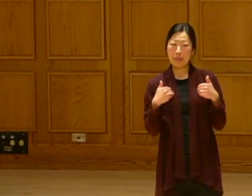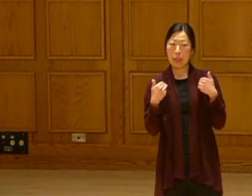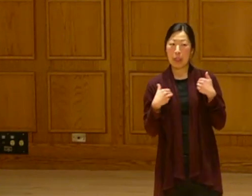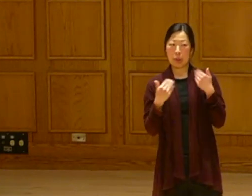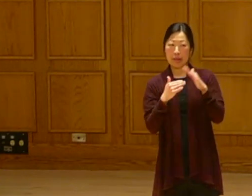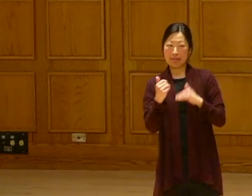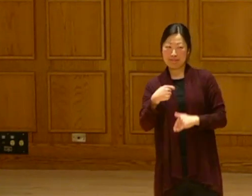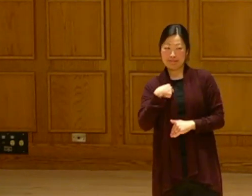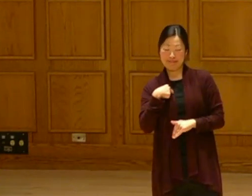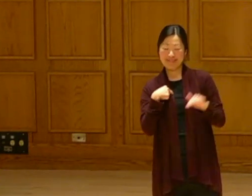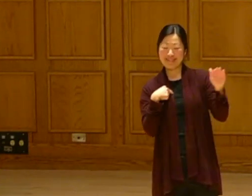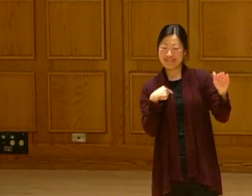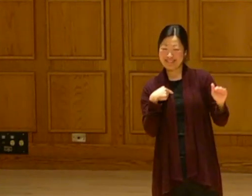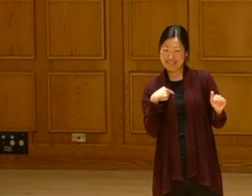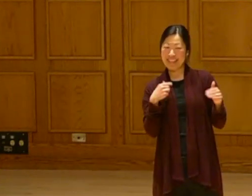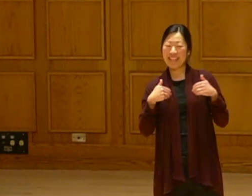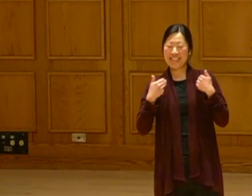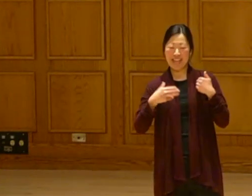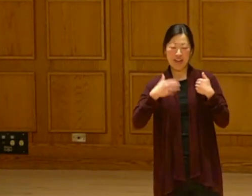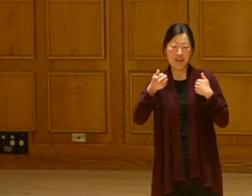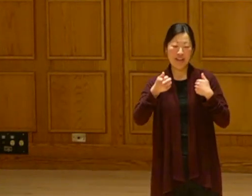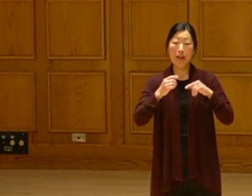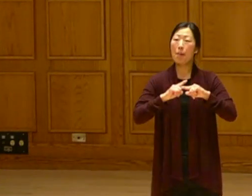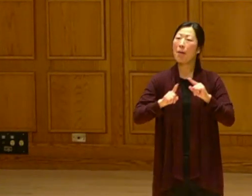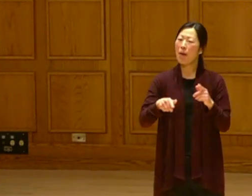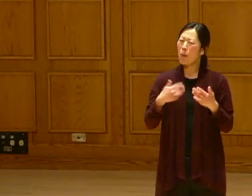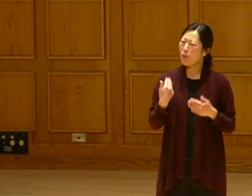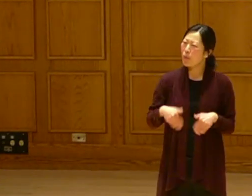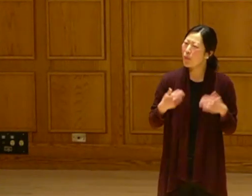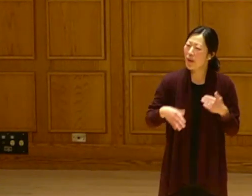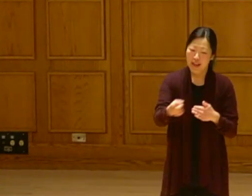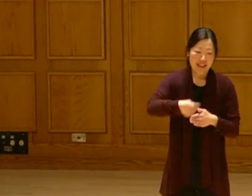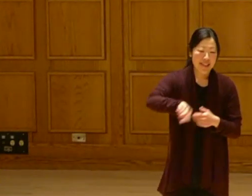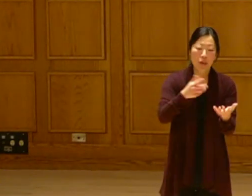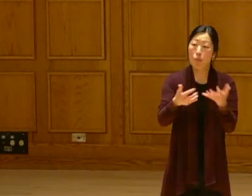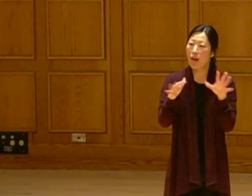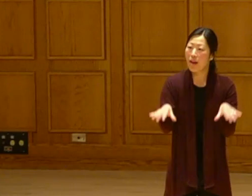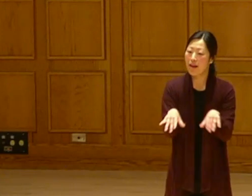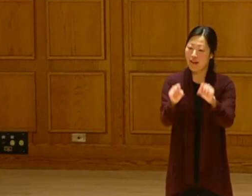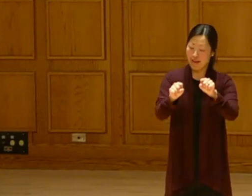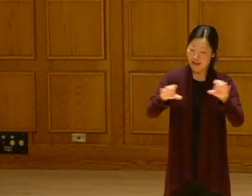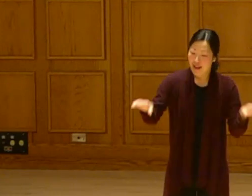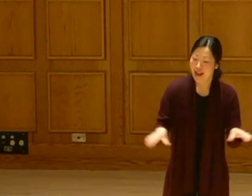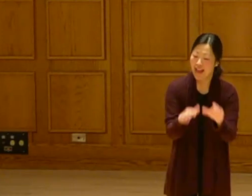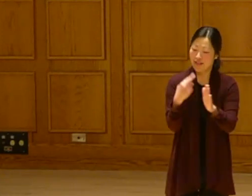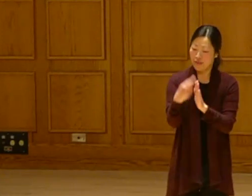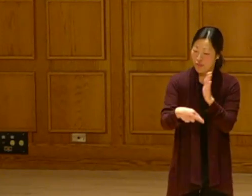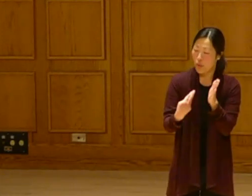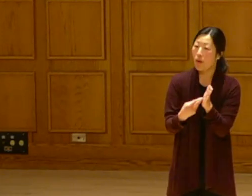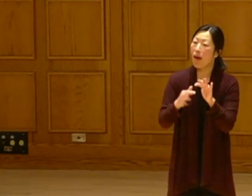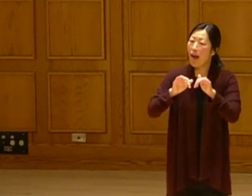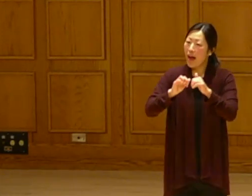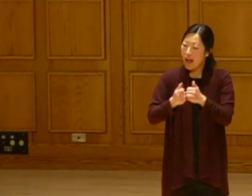To know they want to take an active role in how we do things in